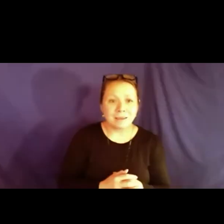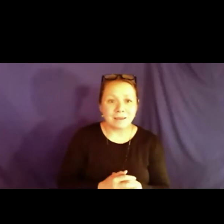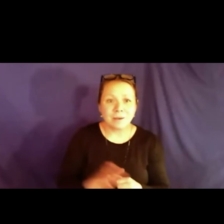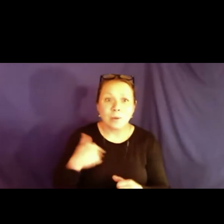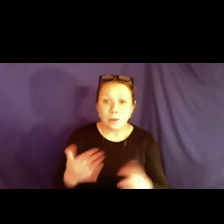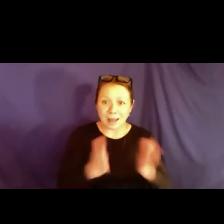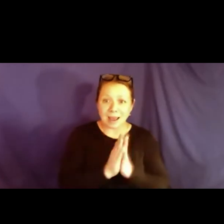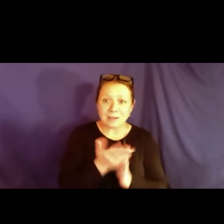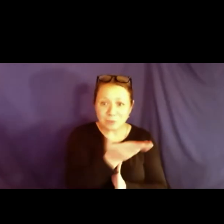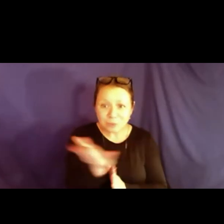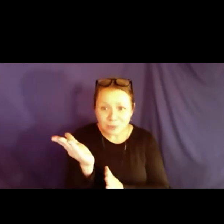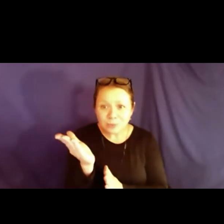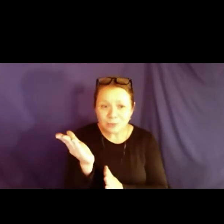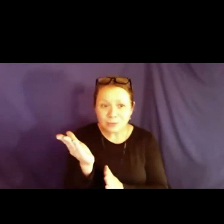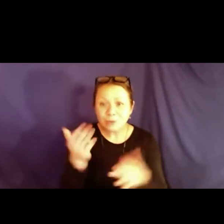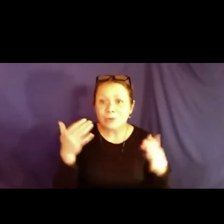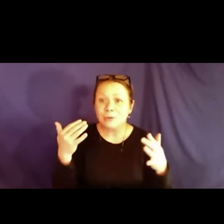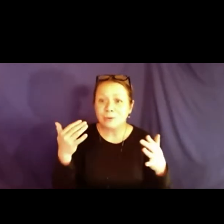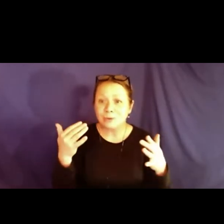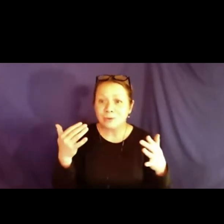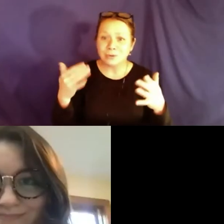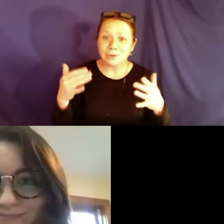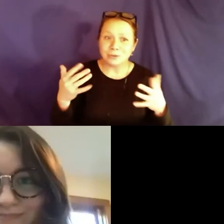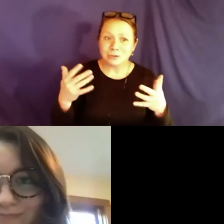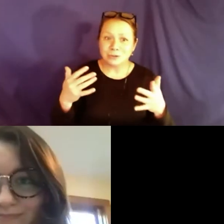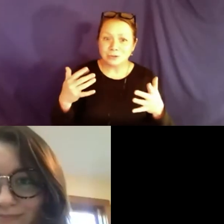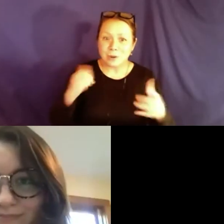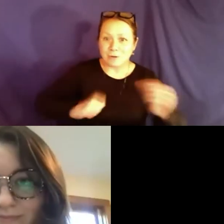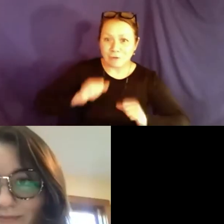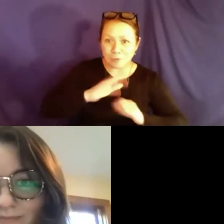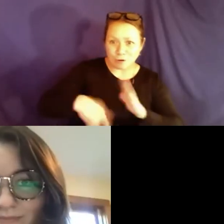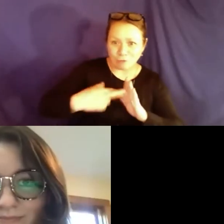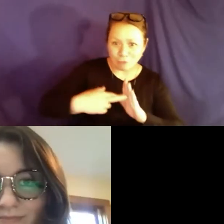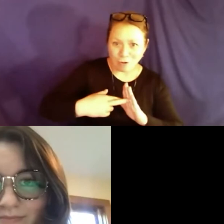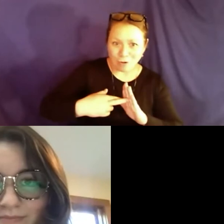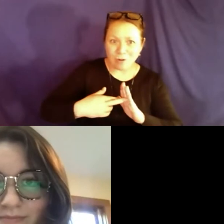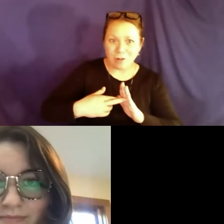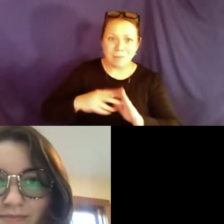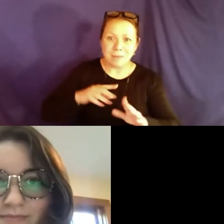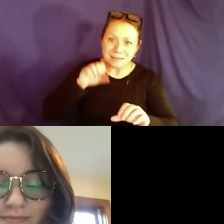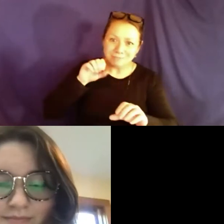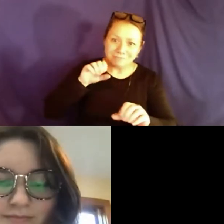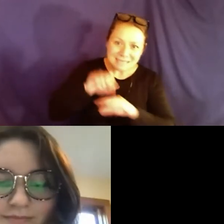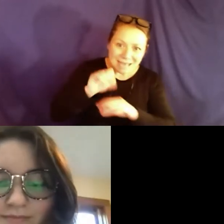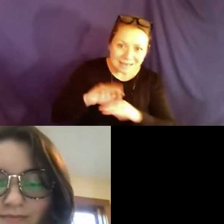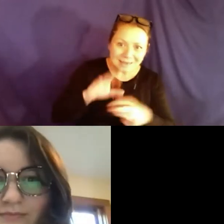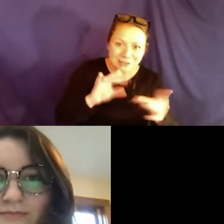through the jam board activity and after that we will come back to the audience. We will ask you to also